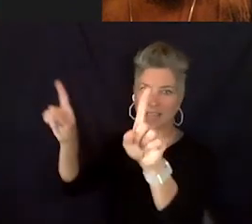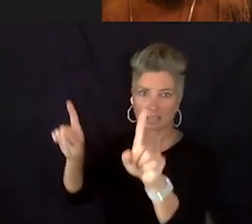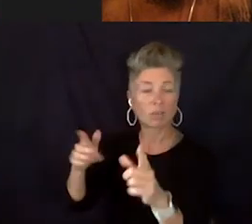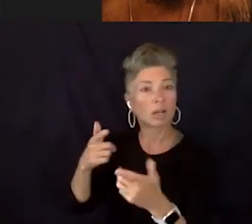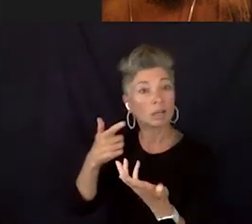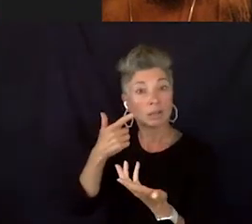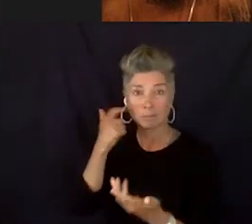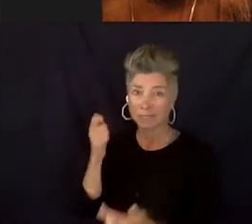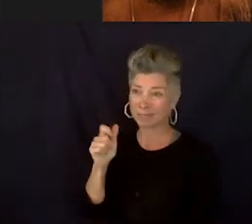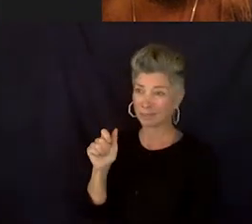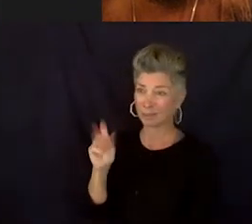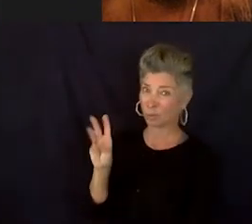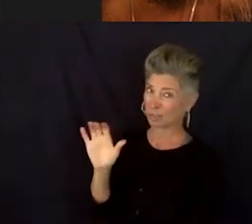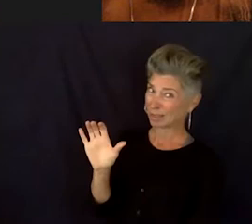the balls are few and far in between.